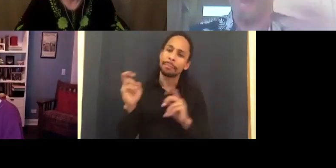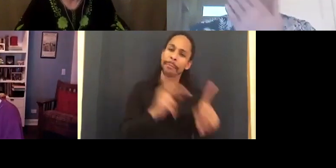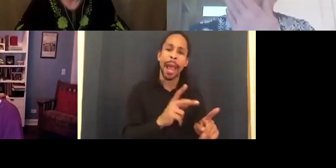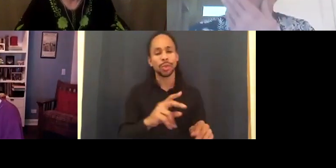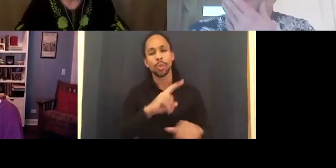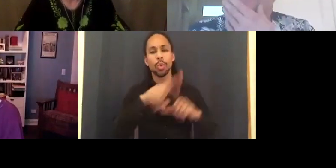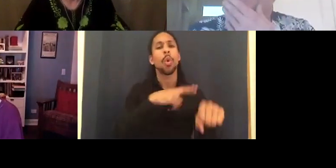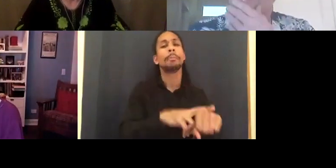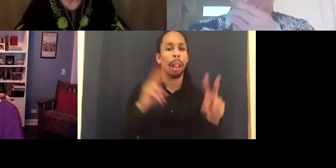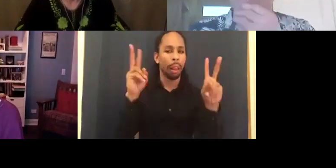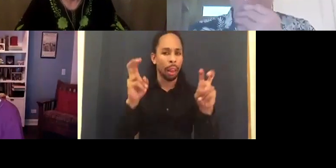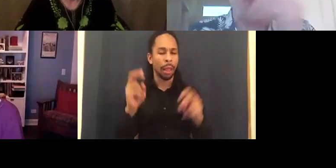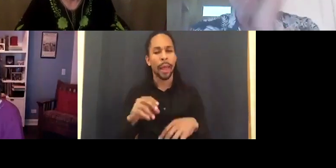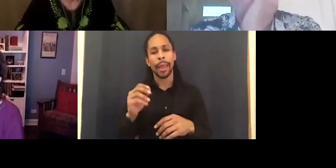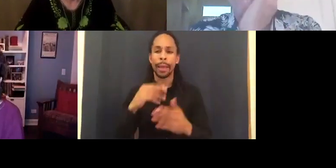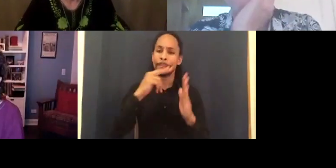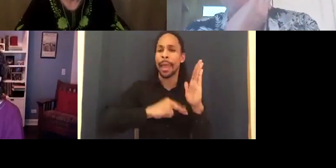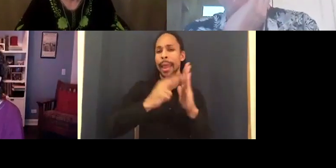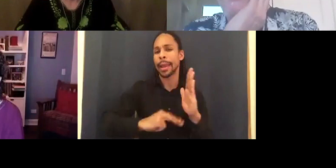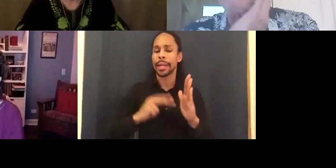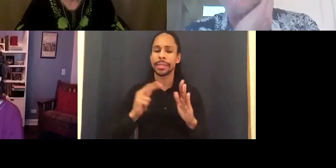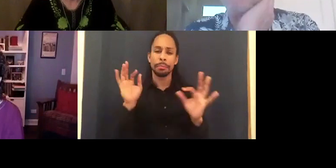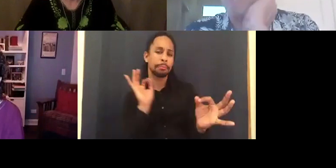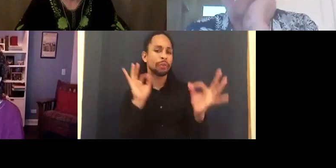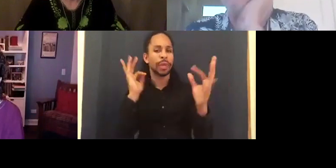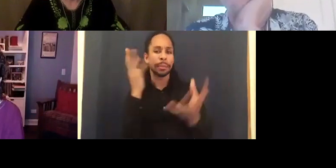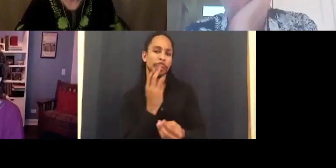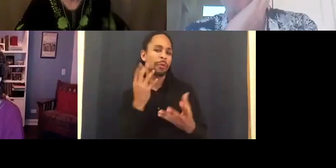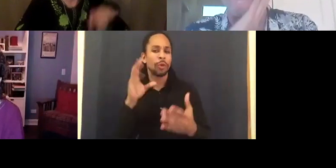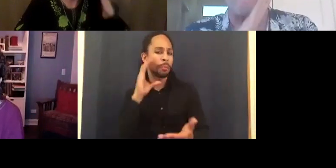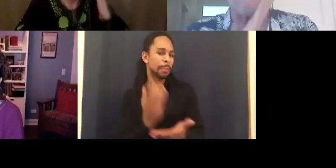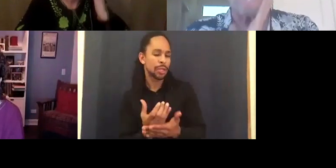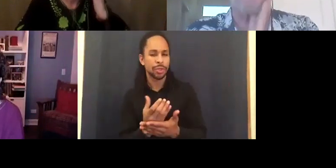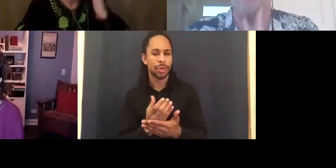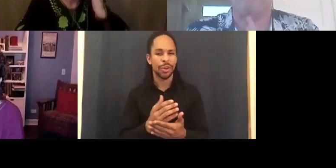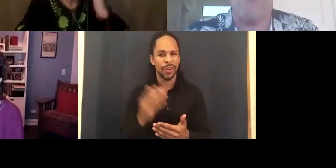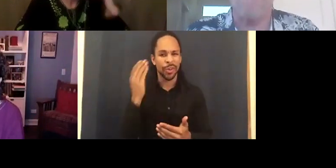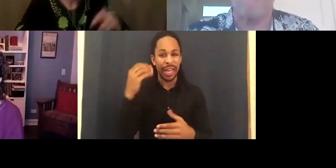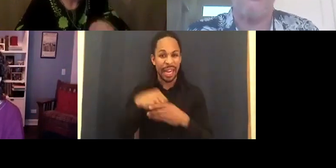that. If there was one thing -- I'm going to ask each of you. Salome now, if there was one thing